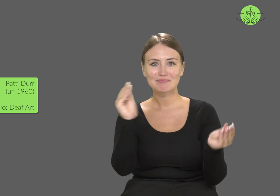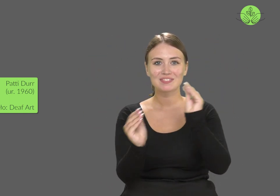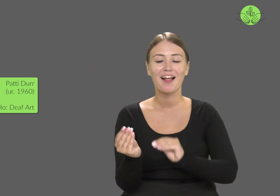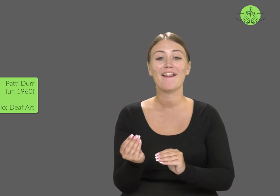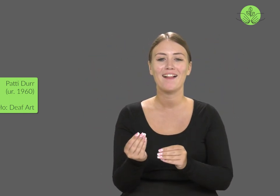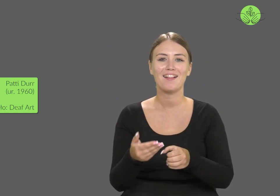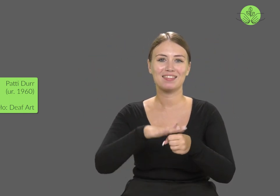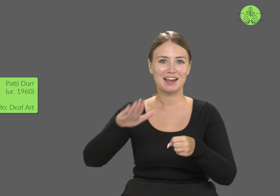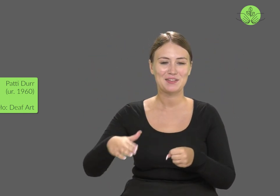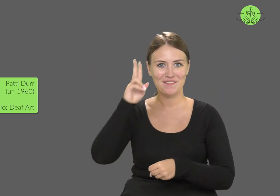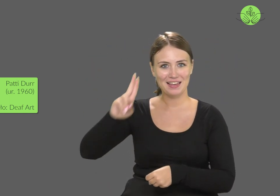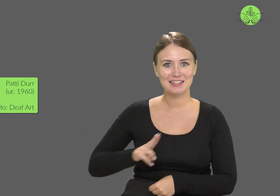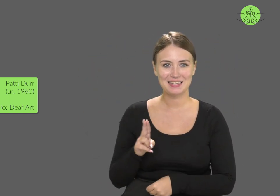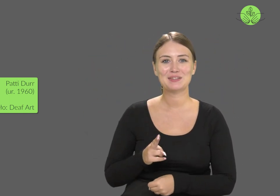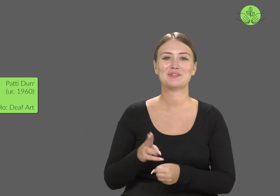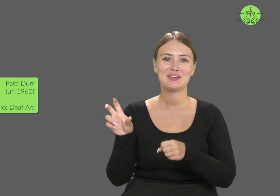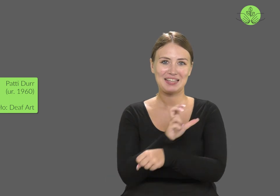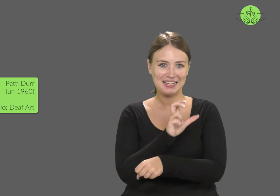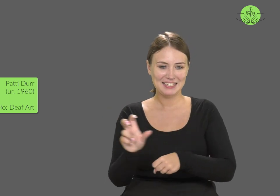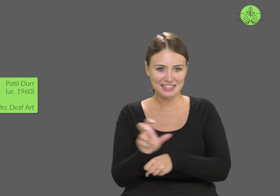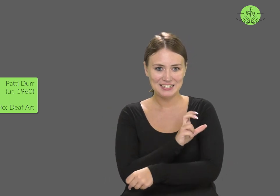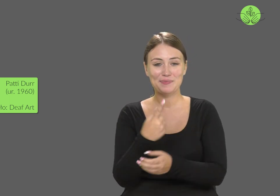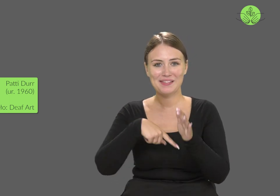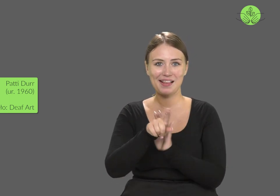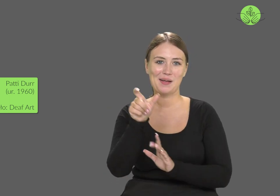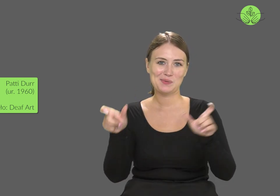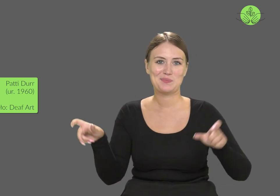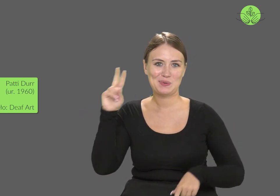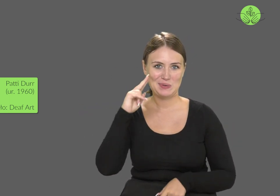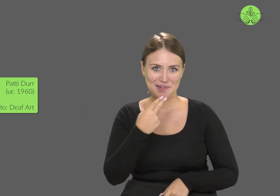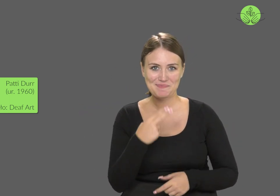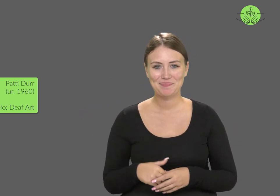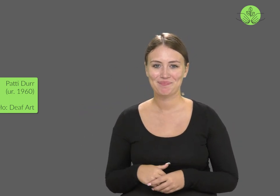at the National Technical Institute for the Deaf.